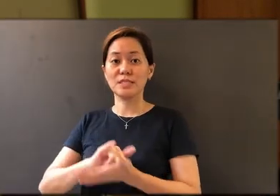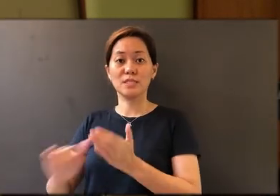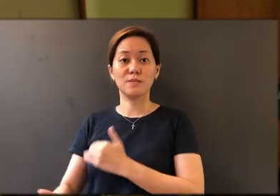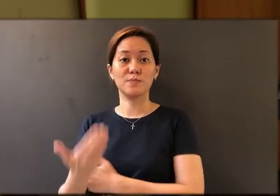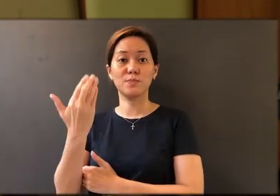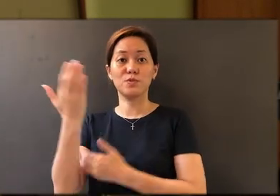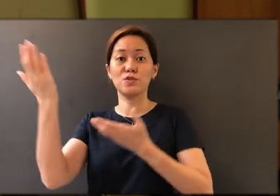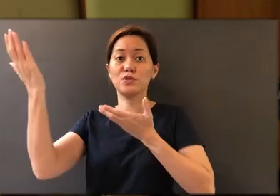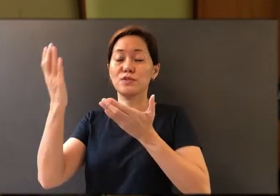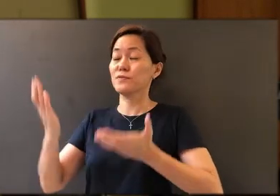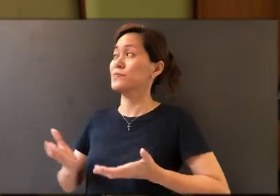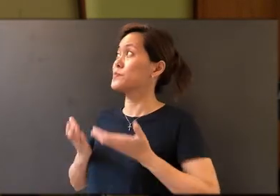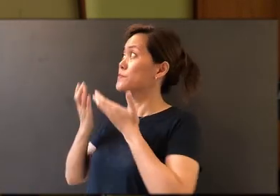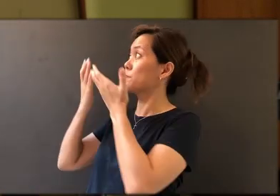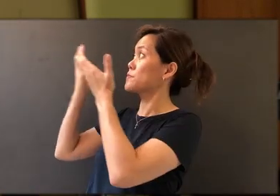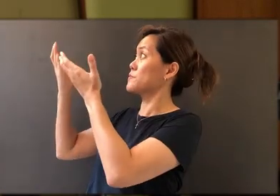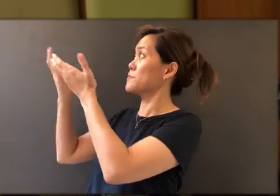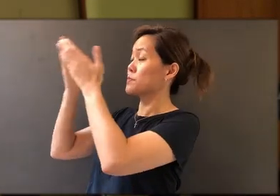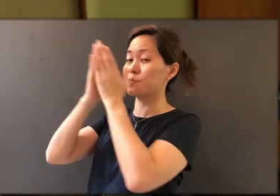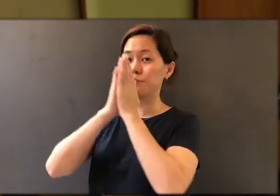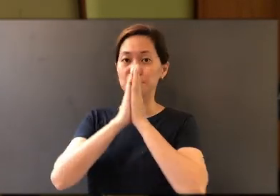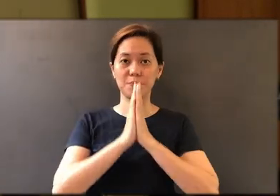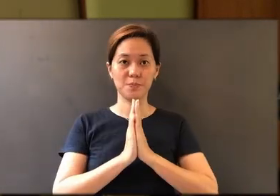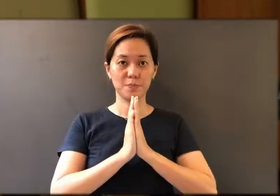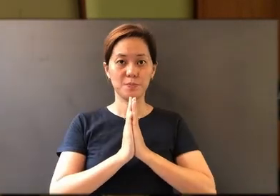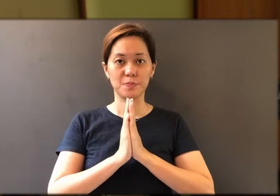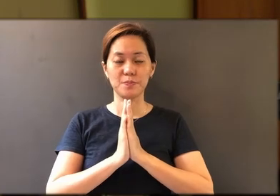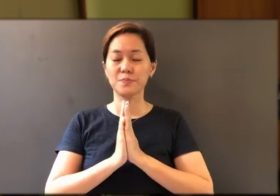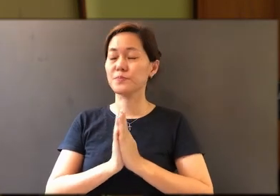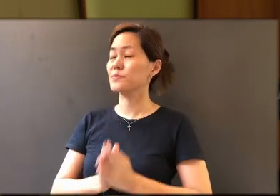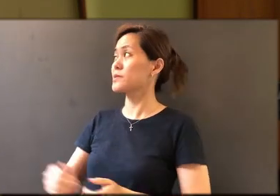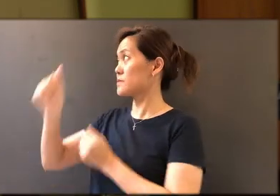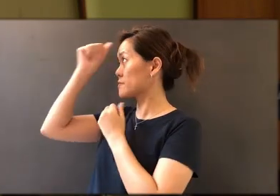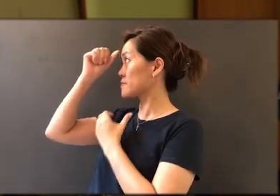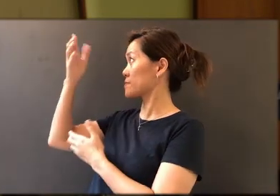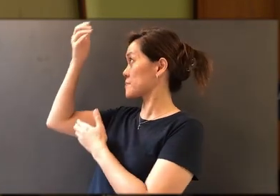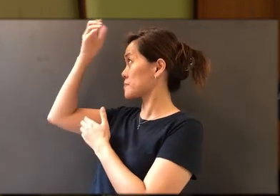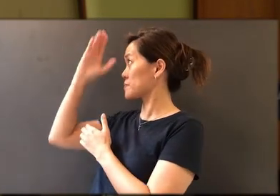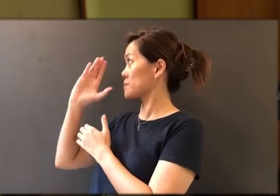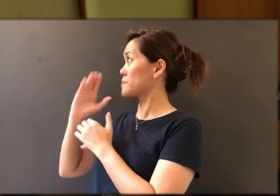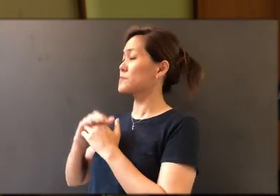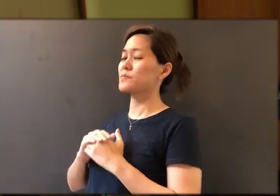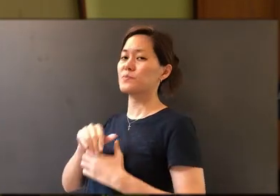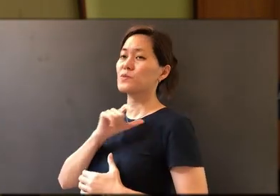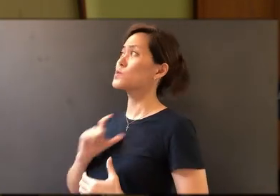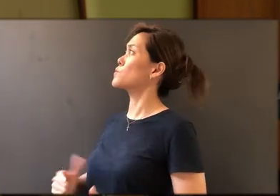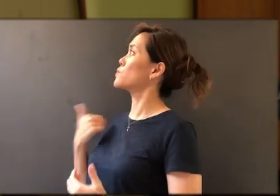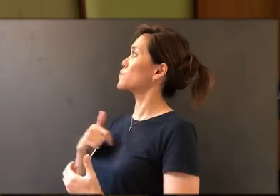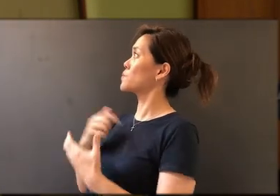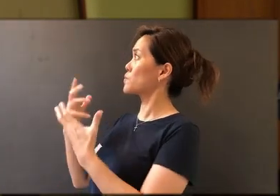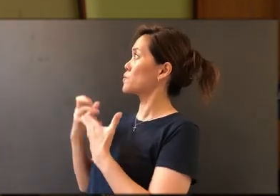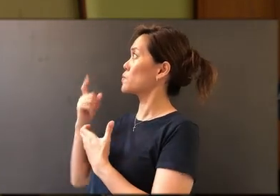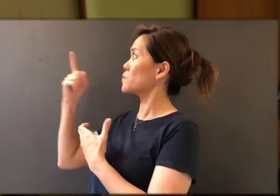service into God's hands. Let us pray. Dear Father God, Lord, we want to thank You